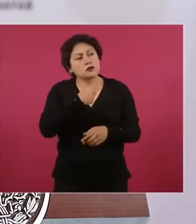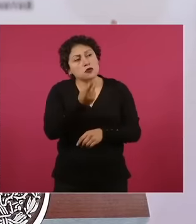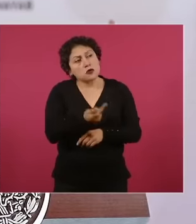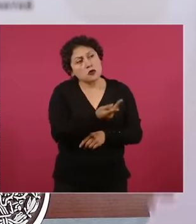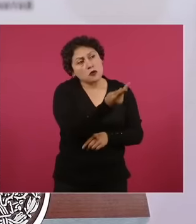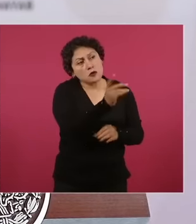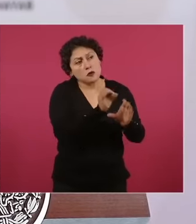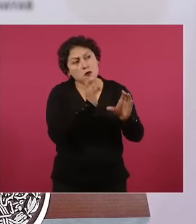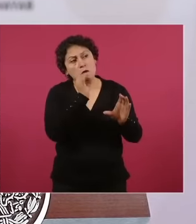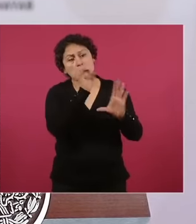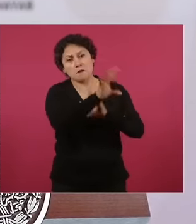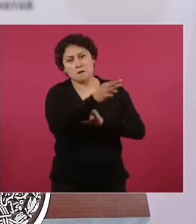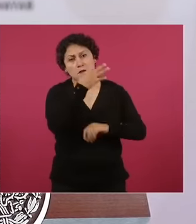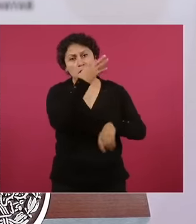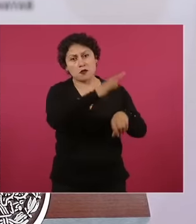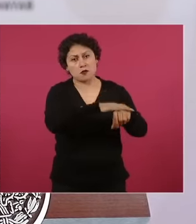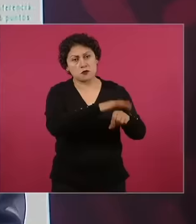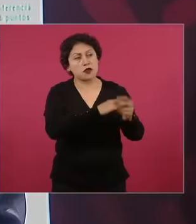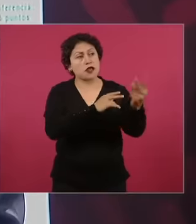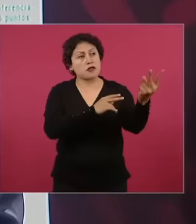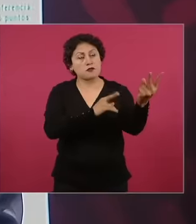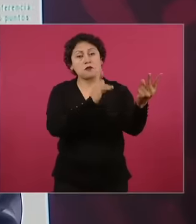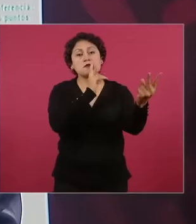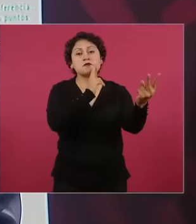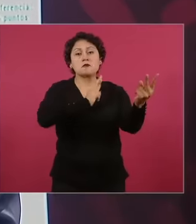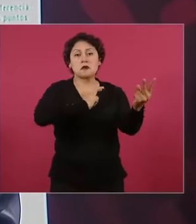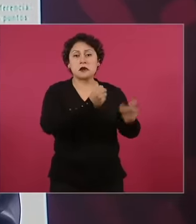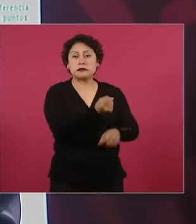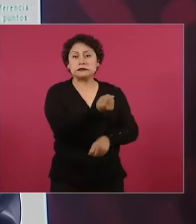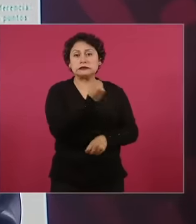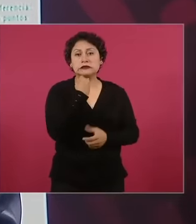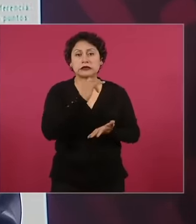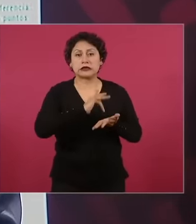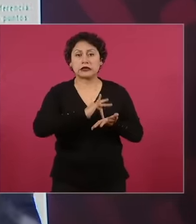to thank me and